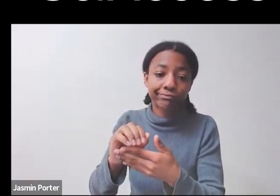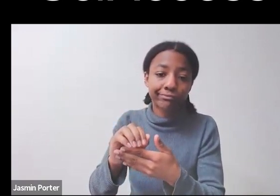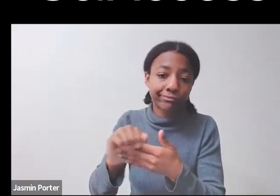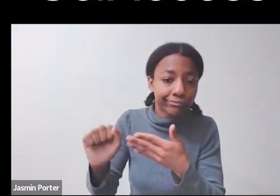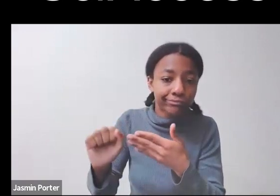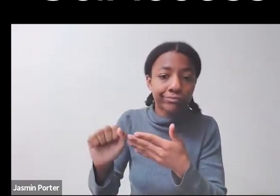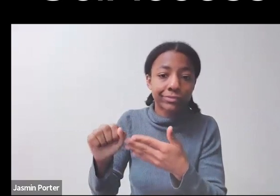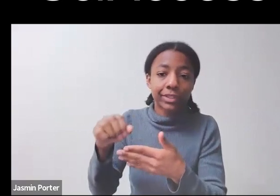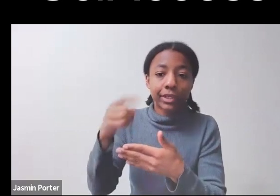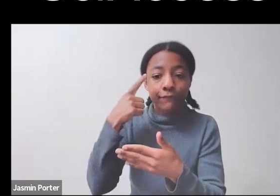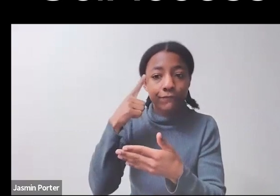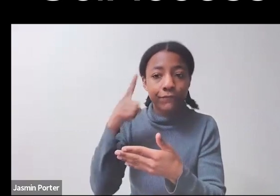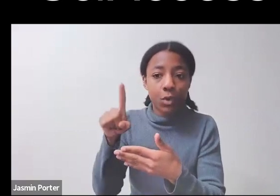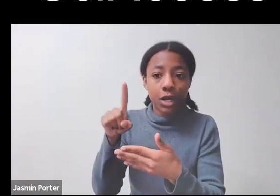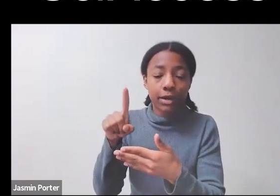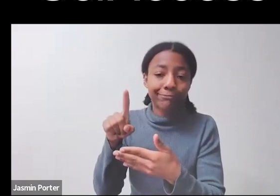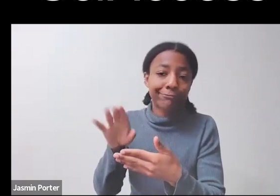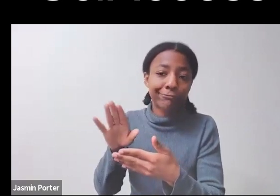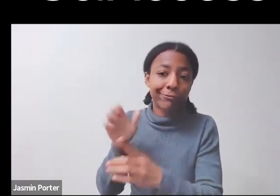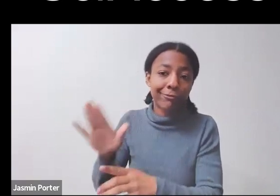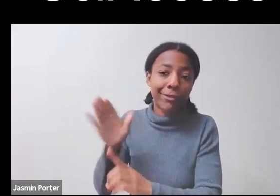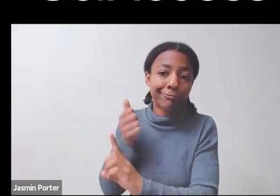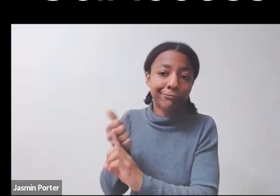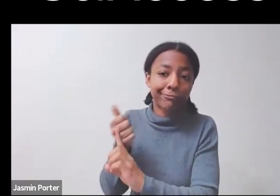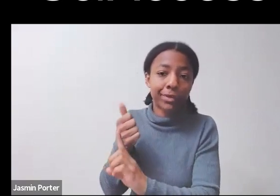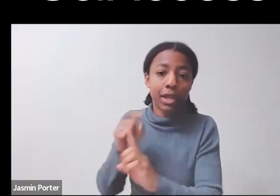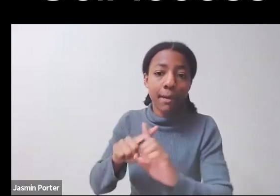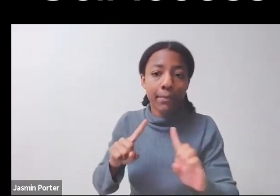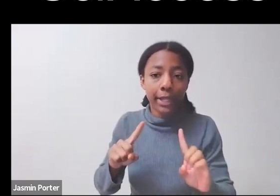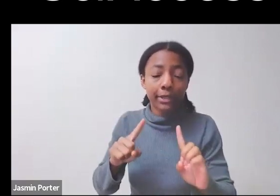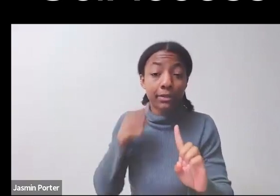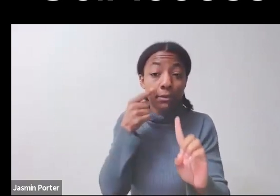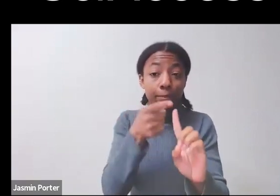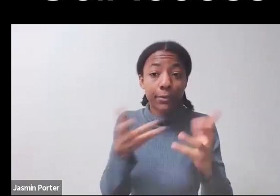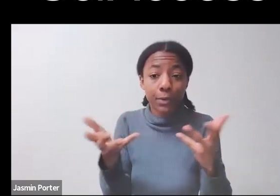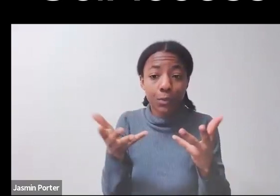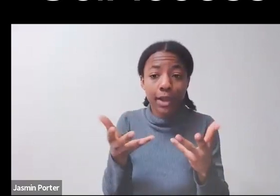to be successful in their mathematics courses. Daniel.